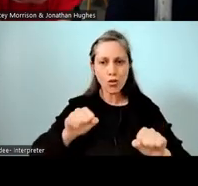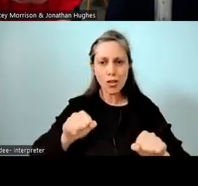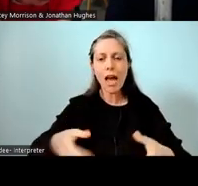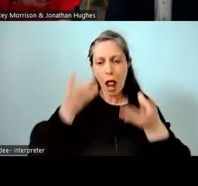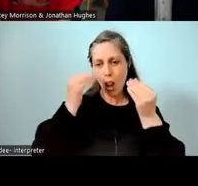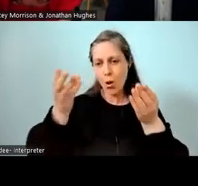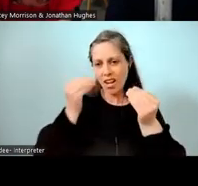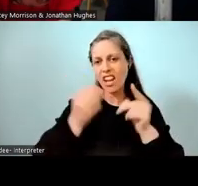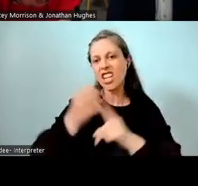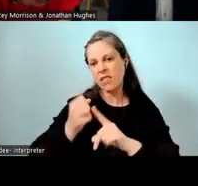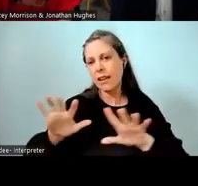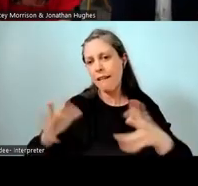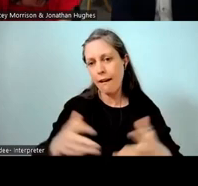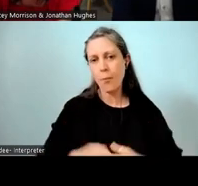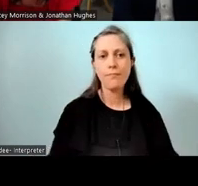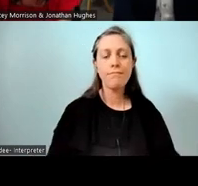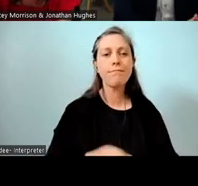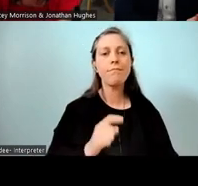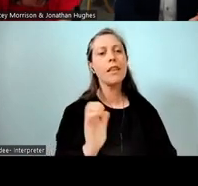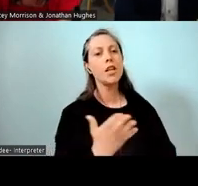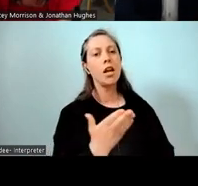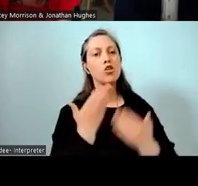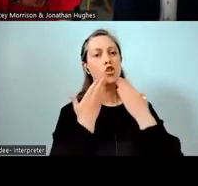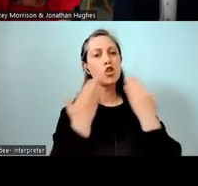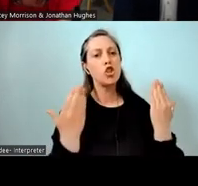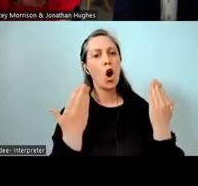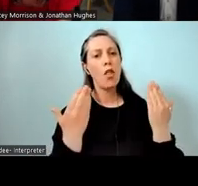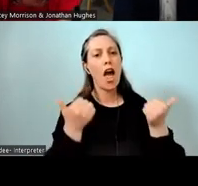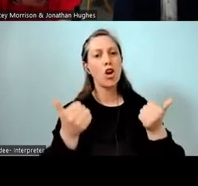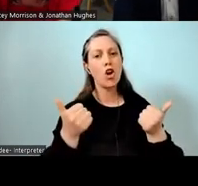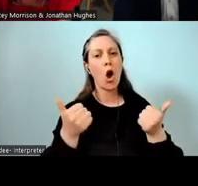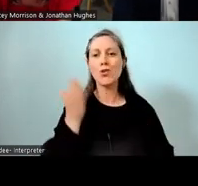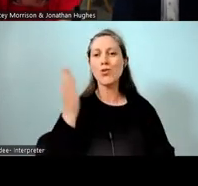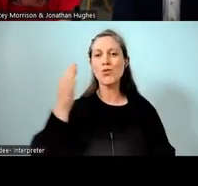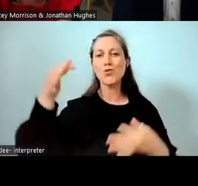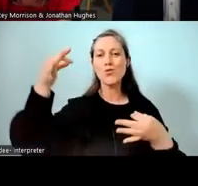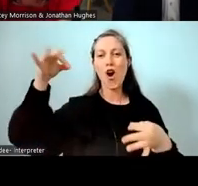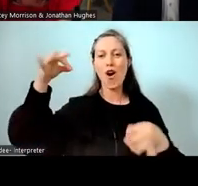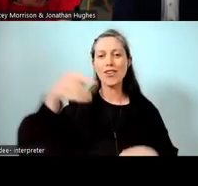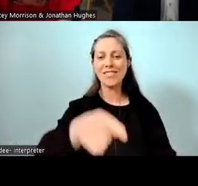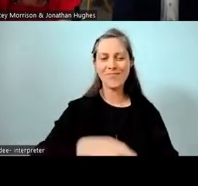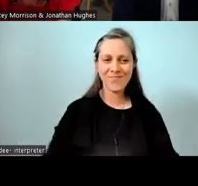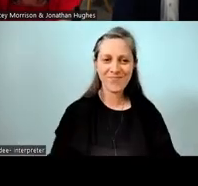So that's just a slide to reference that in good old school docs and just noting that we have Māori students